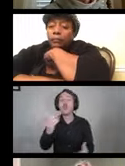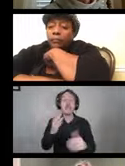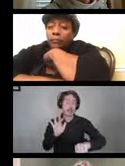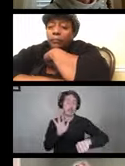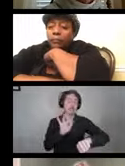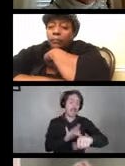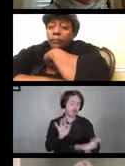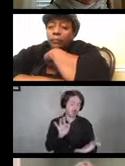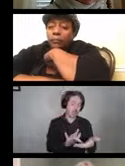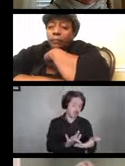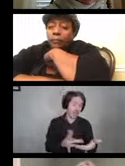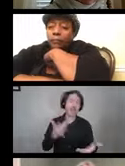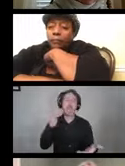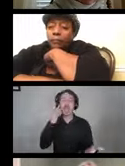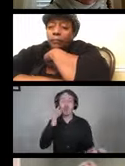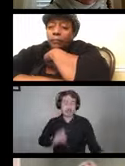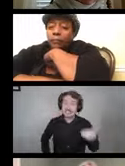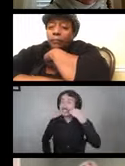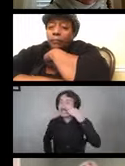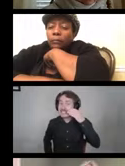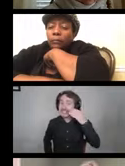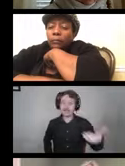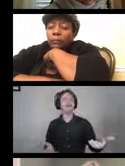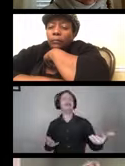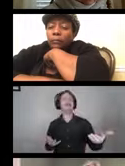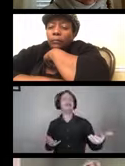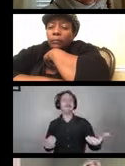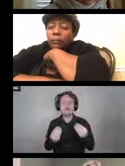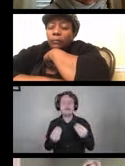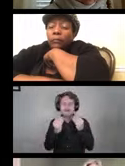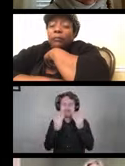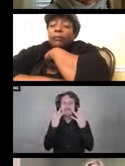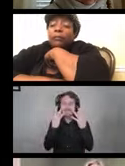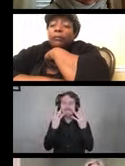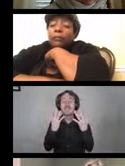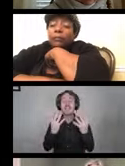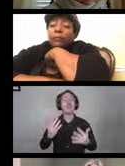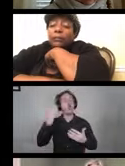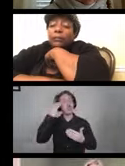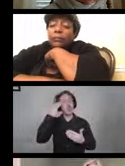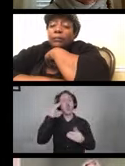COVID-19 we know spreads less commonly through contact with contaminated surfaces.